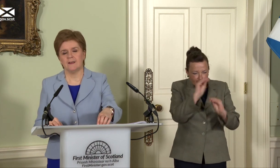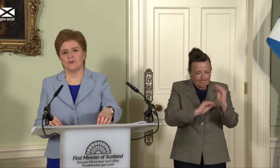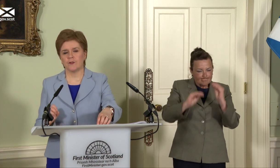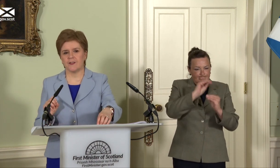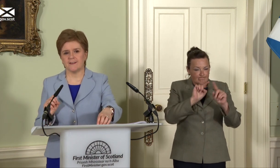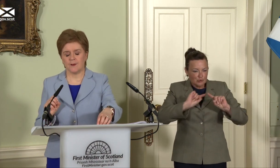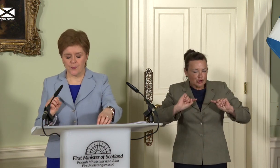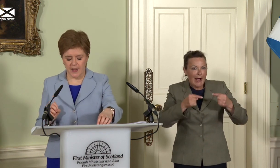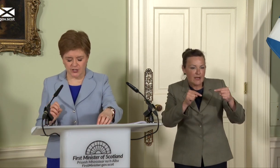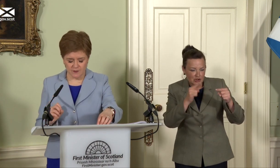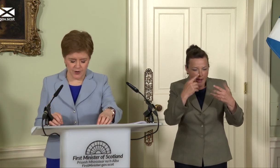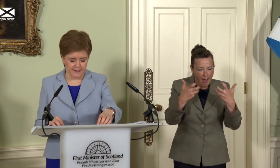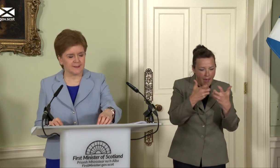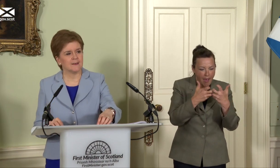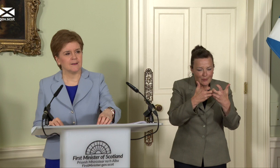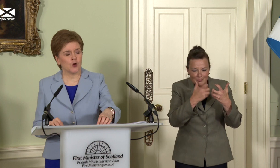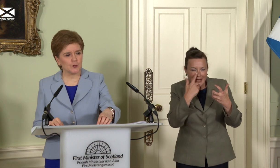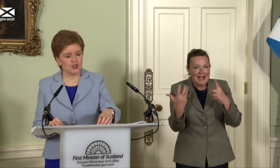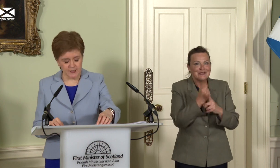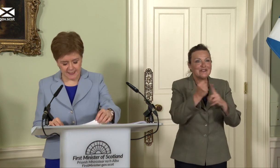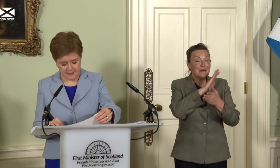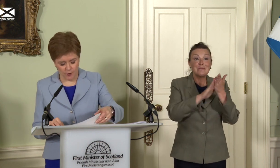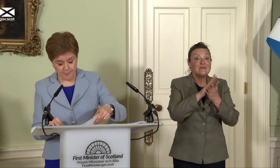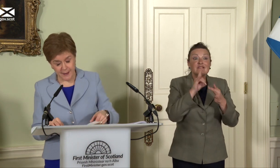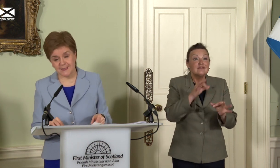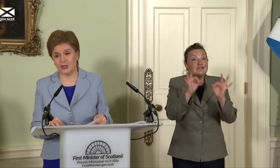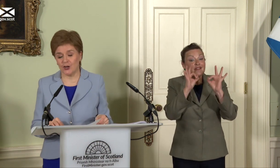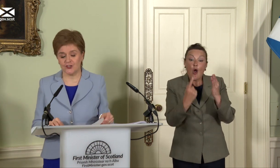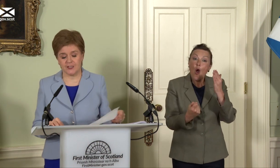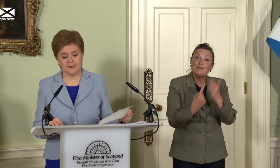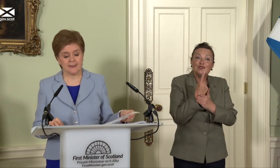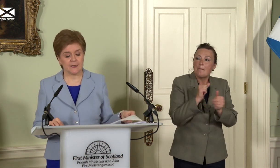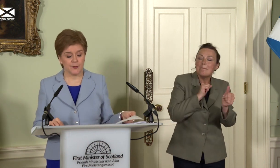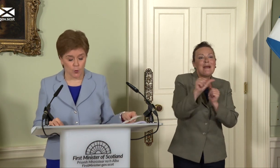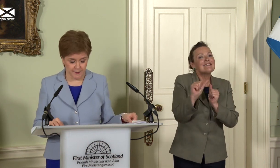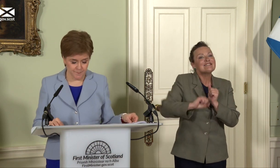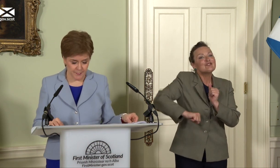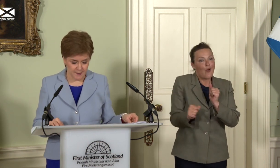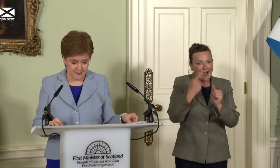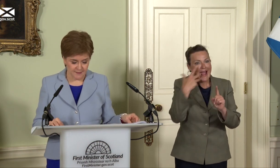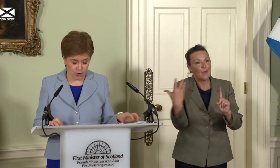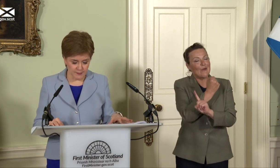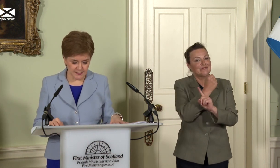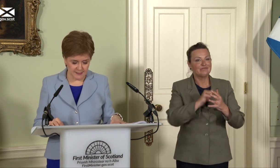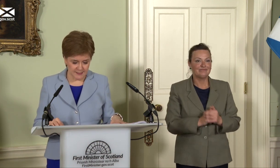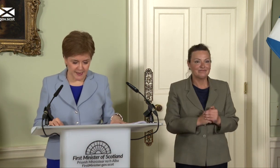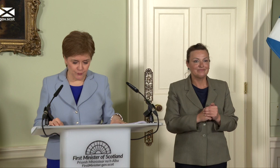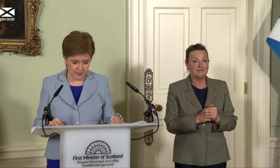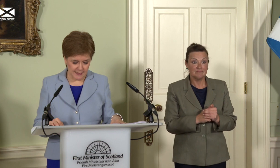so that this precious prize - the opportunity of a better country - can be won. Scotland - now and